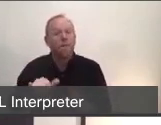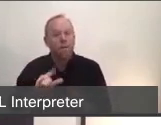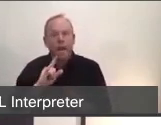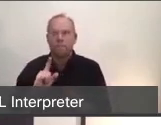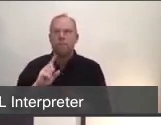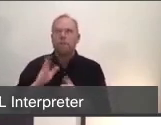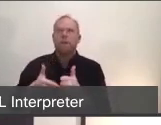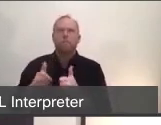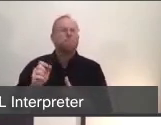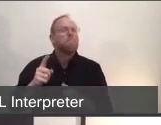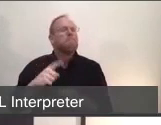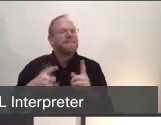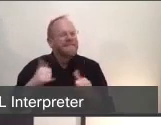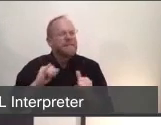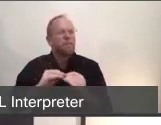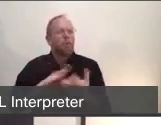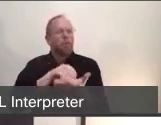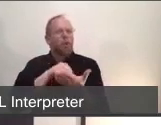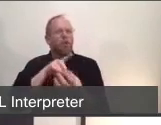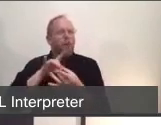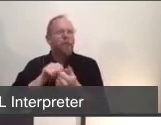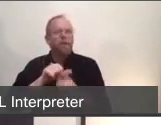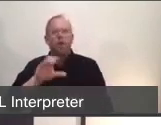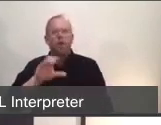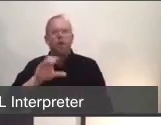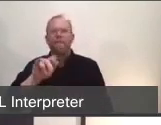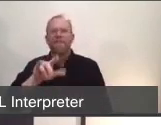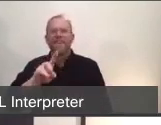What we've seen is the mix of our 29 hospitalizations